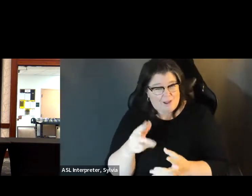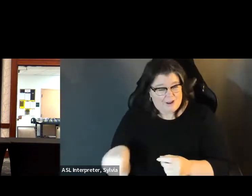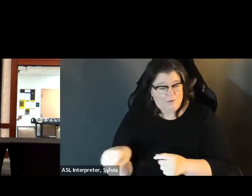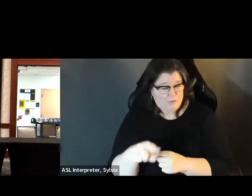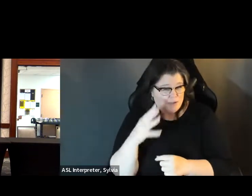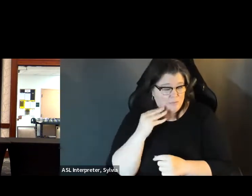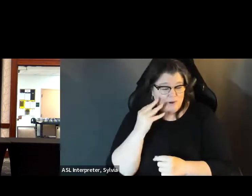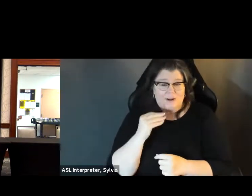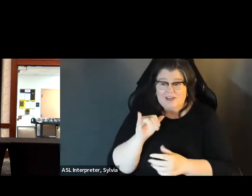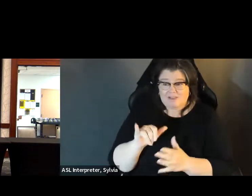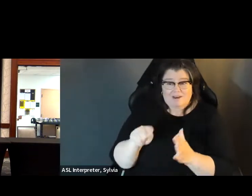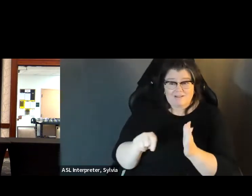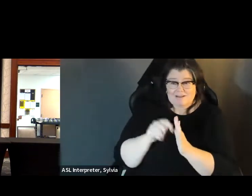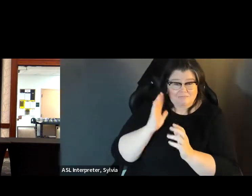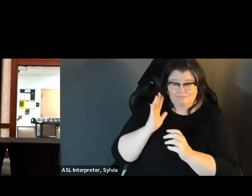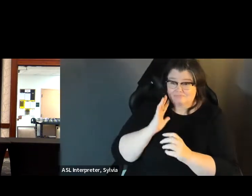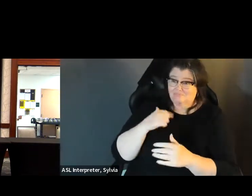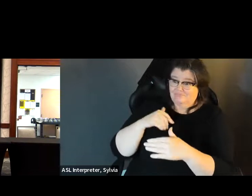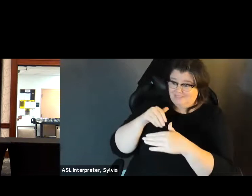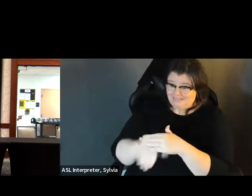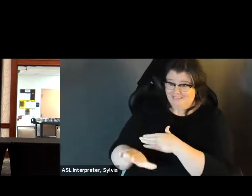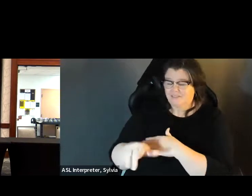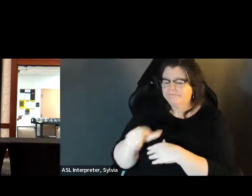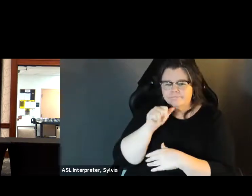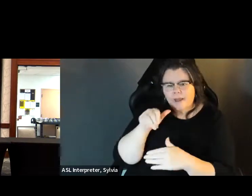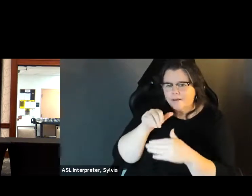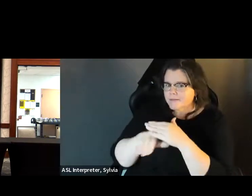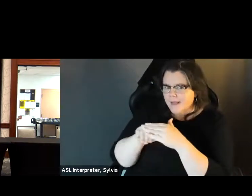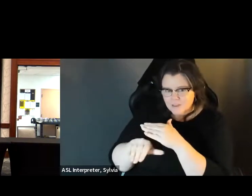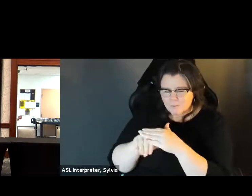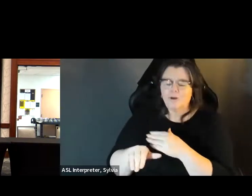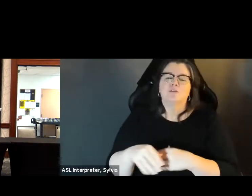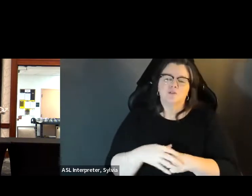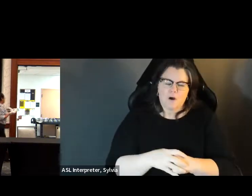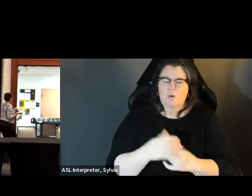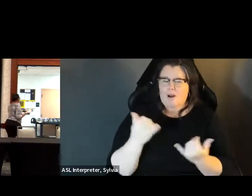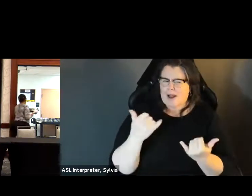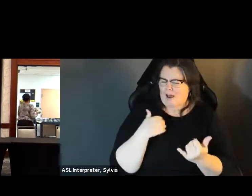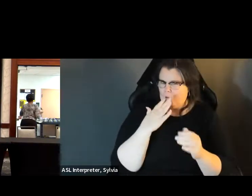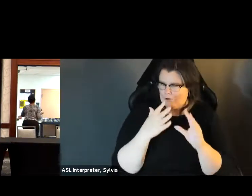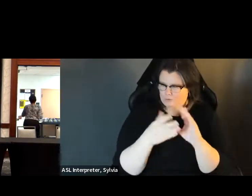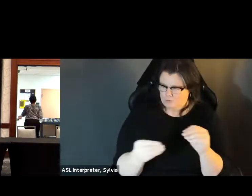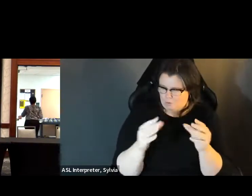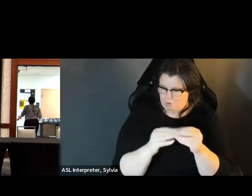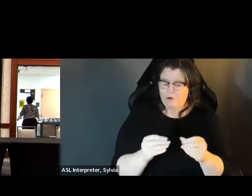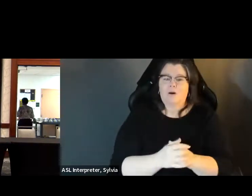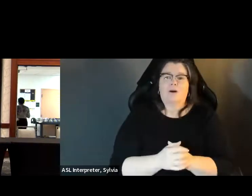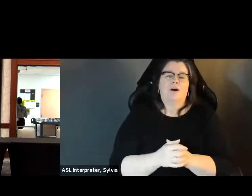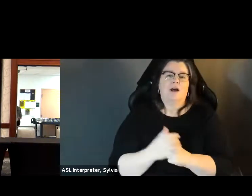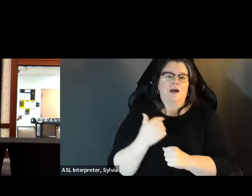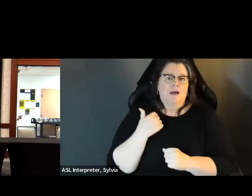Fact that I have, and the first time that I voted like many of you, in this room, I pulling place, wasn't accessible. that I voted, like many of you in this room, my polling place